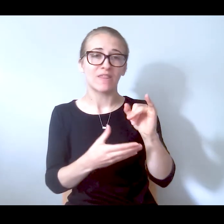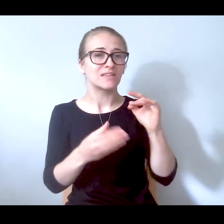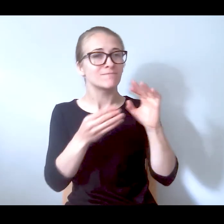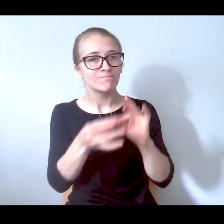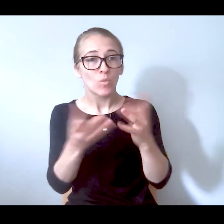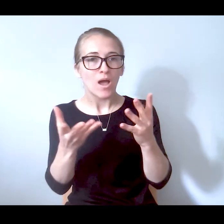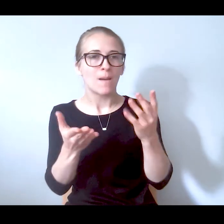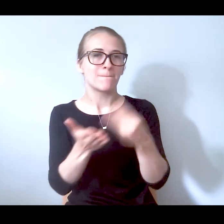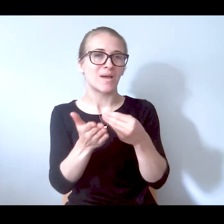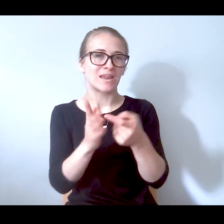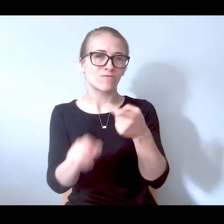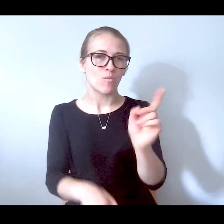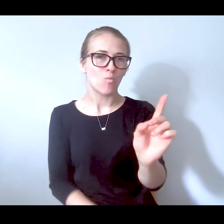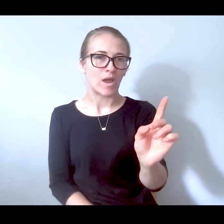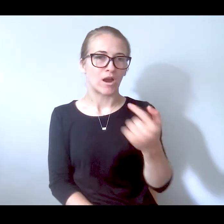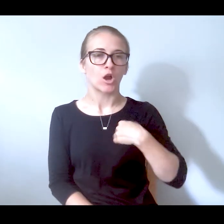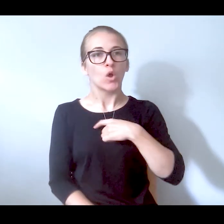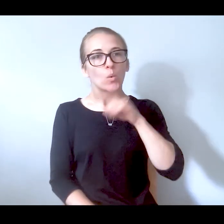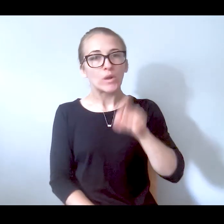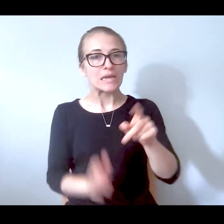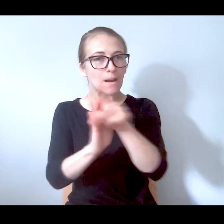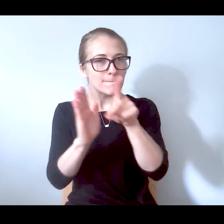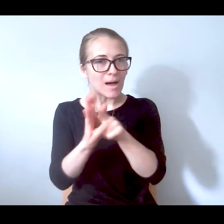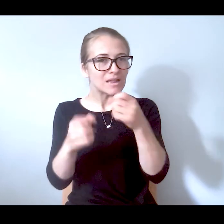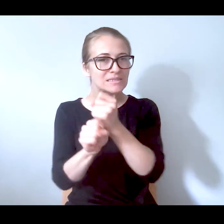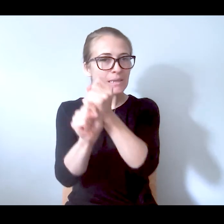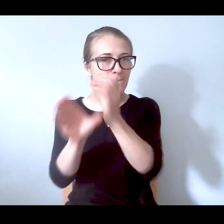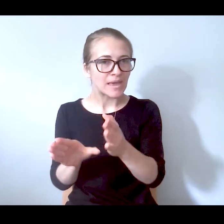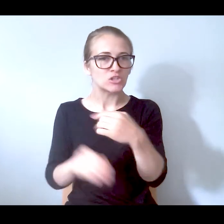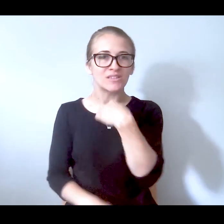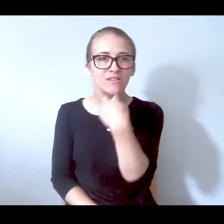money comes from. So we ever to get to the policy makers and tell them that the investment has got to